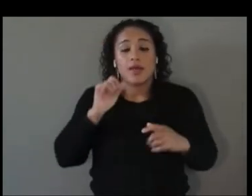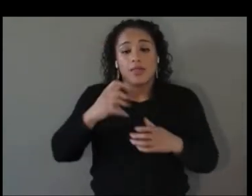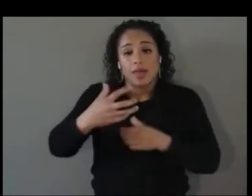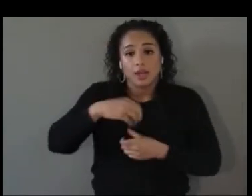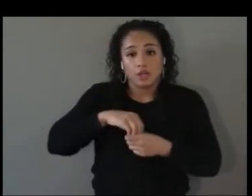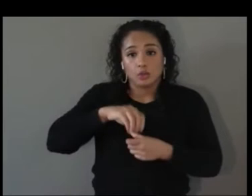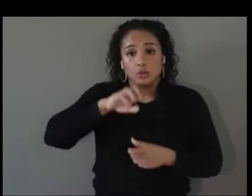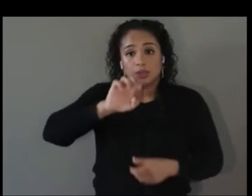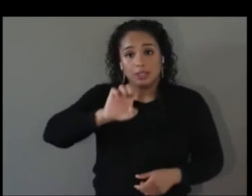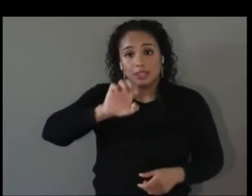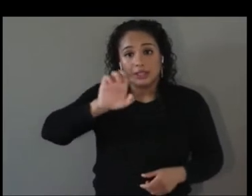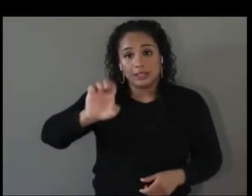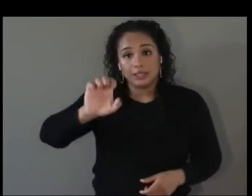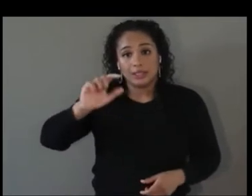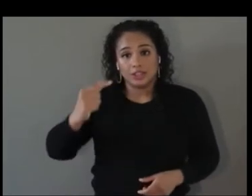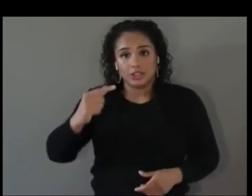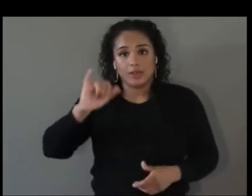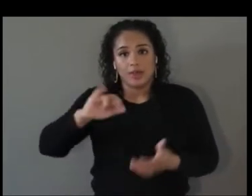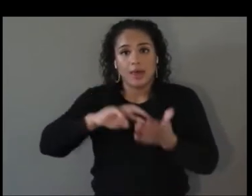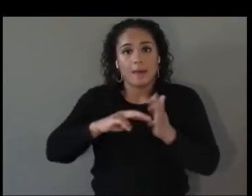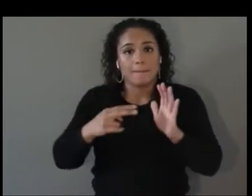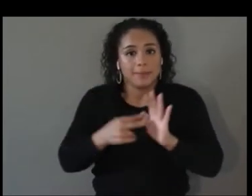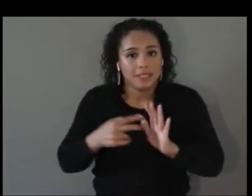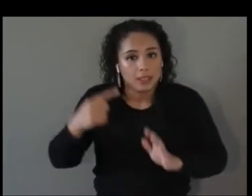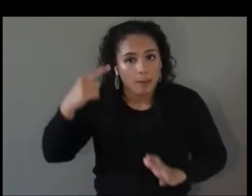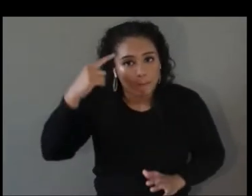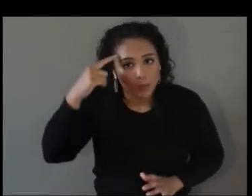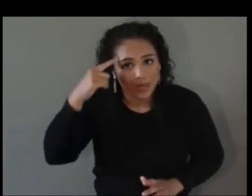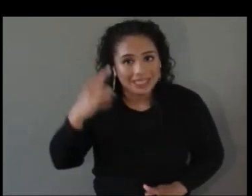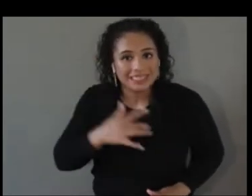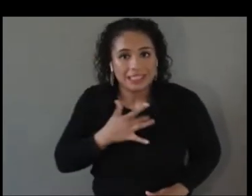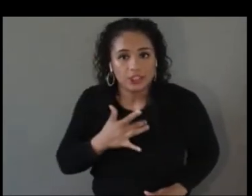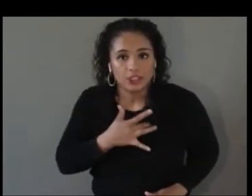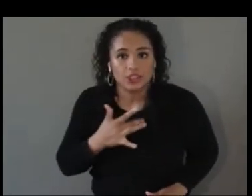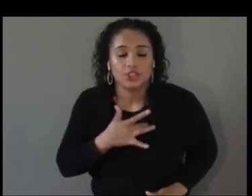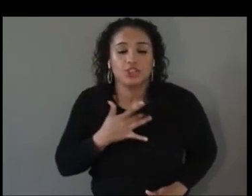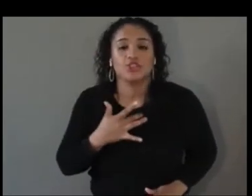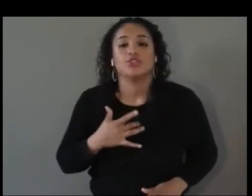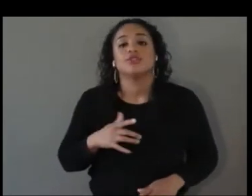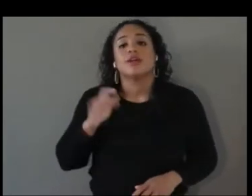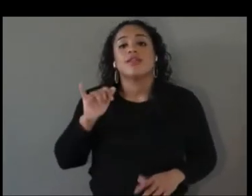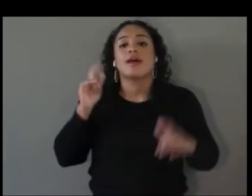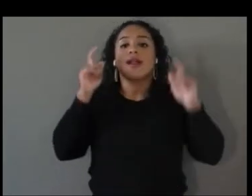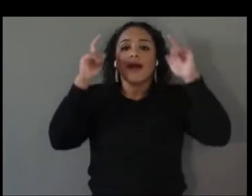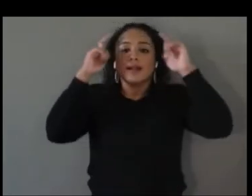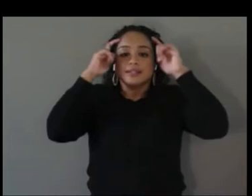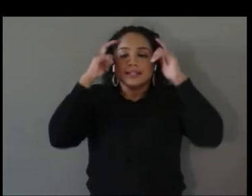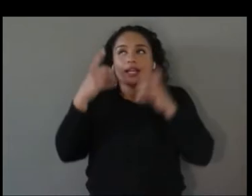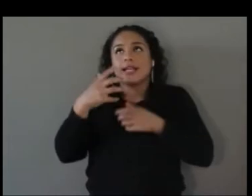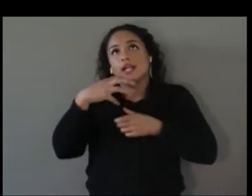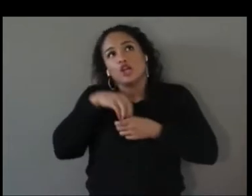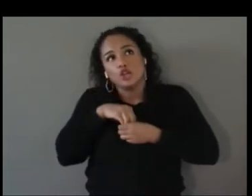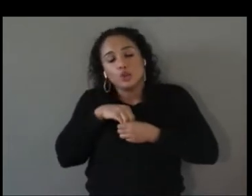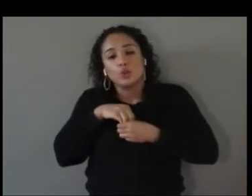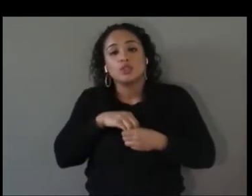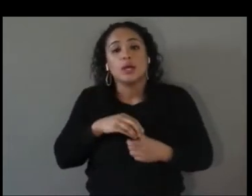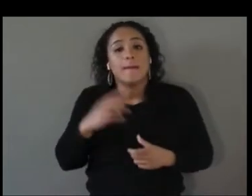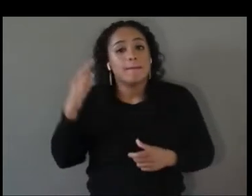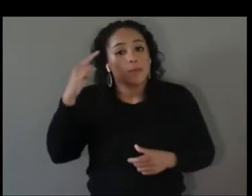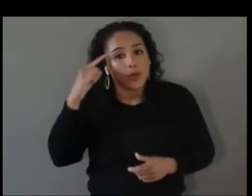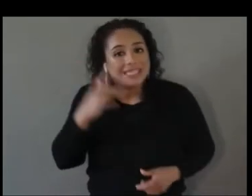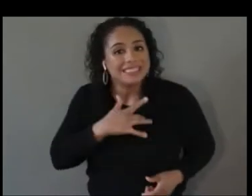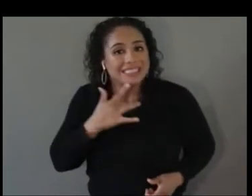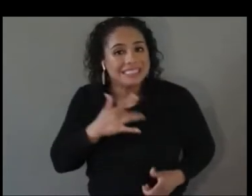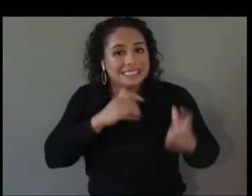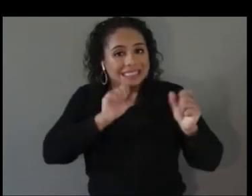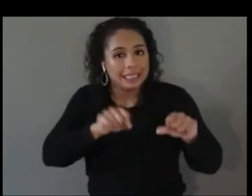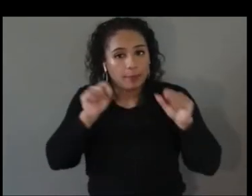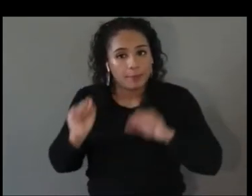term for brain sensors, so it's a headset that basically includes brain sensing capability. And so what this means